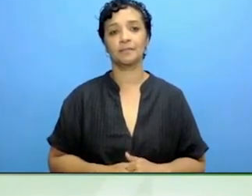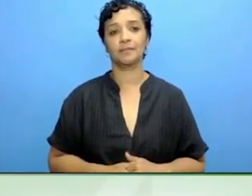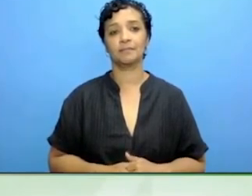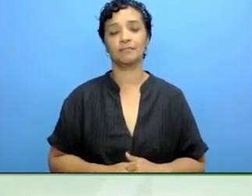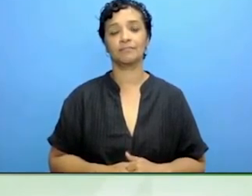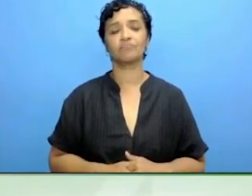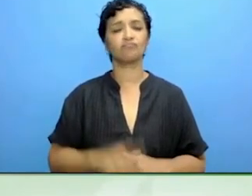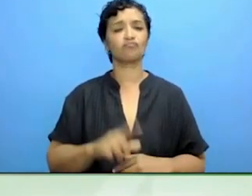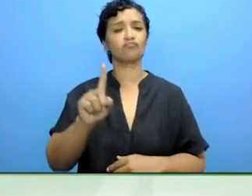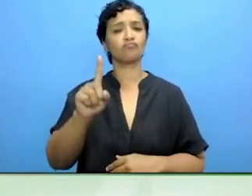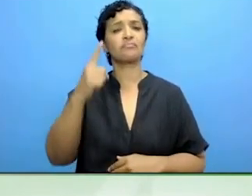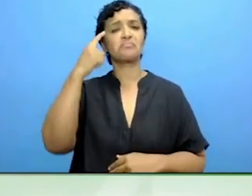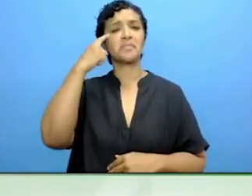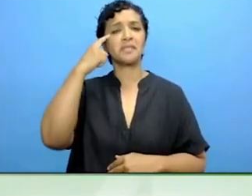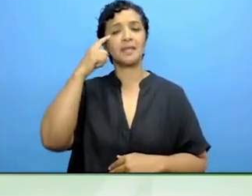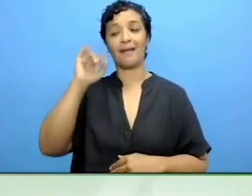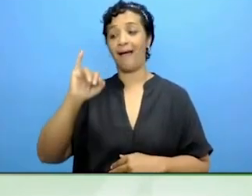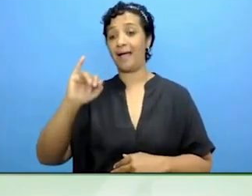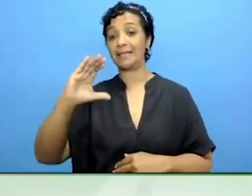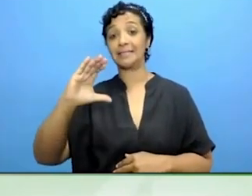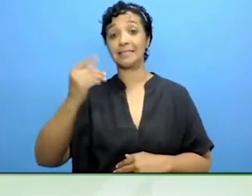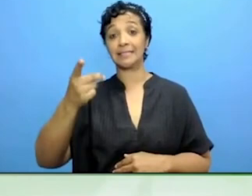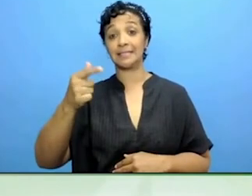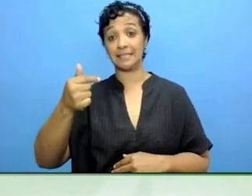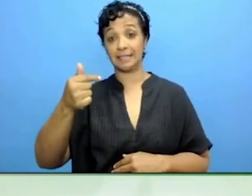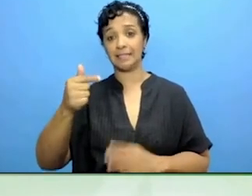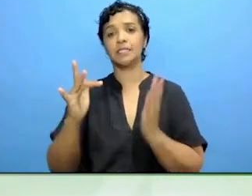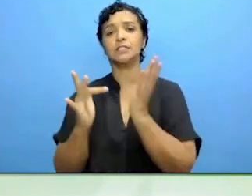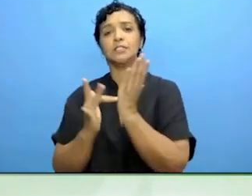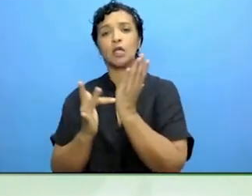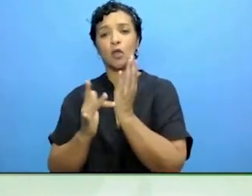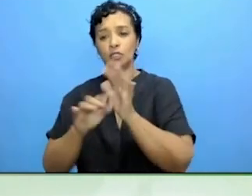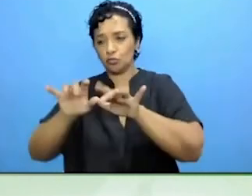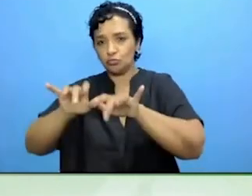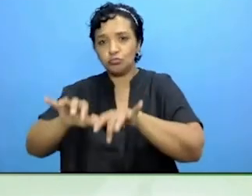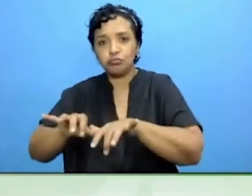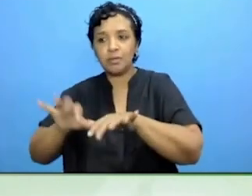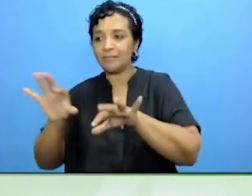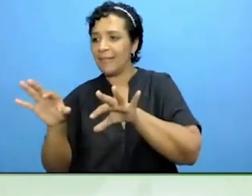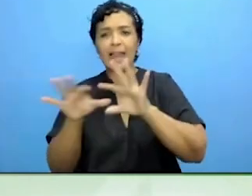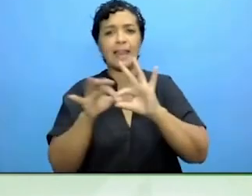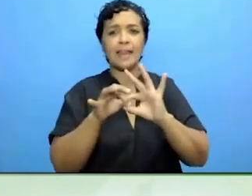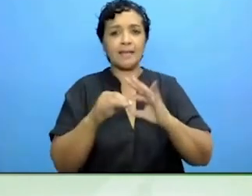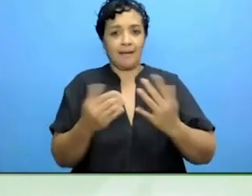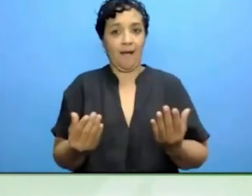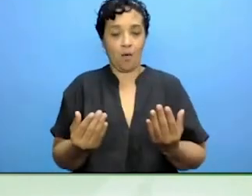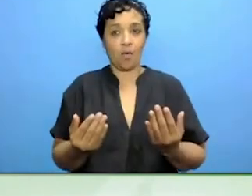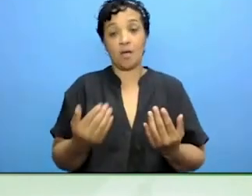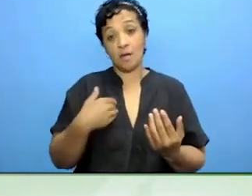innovation and technology, and now we have things openAI like Chat GPT